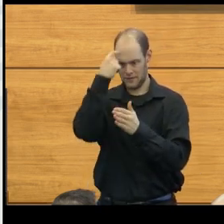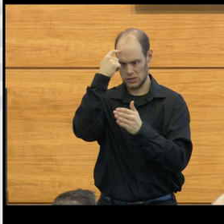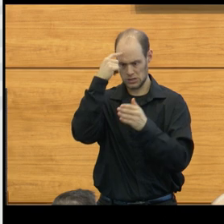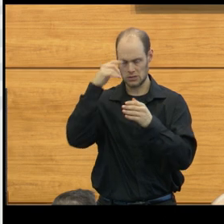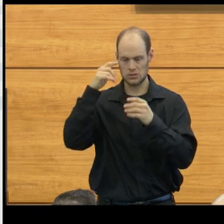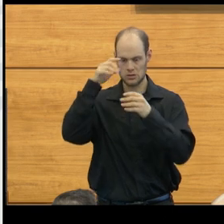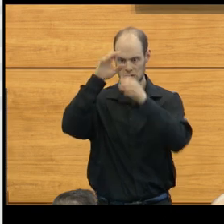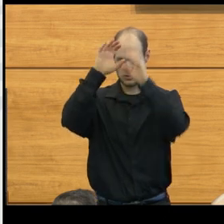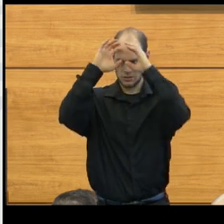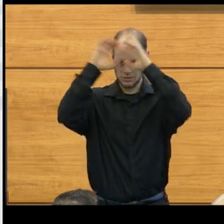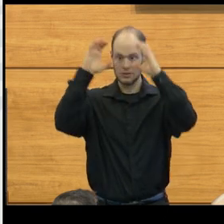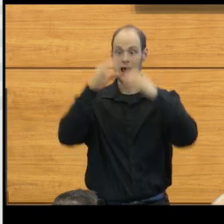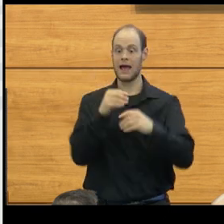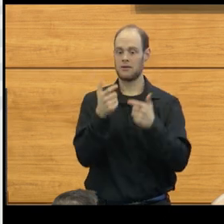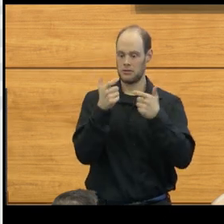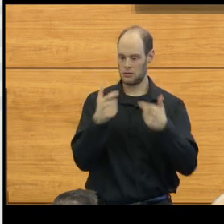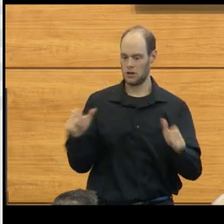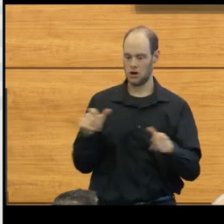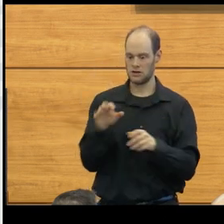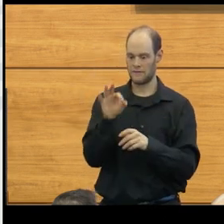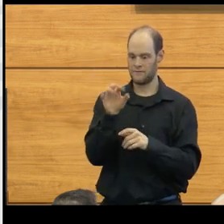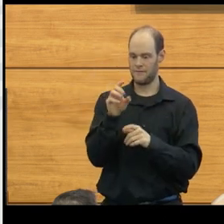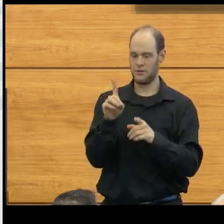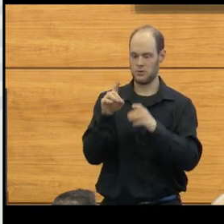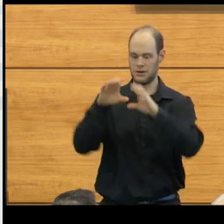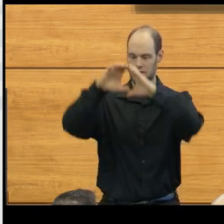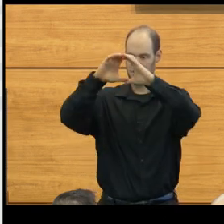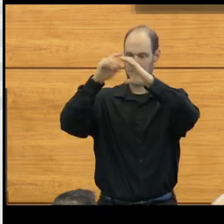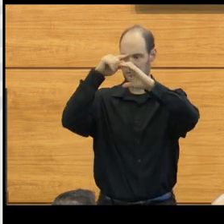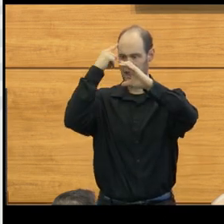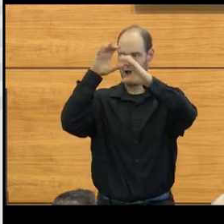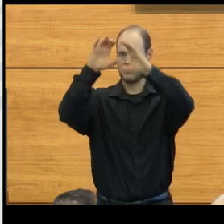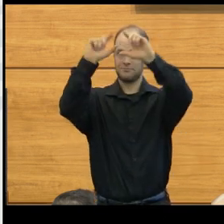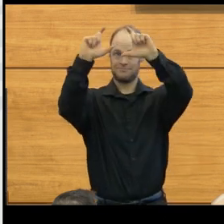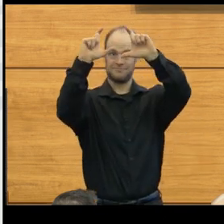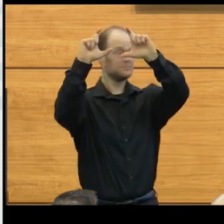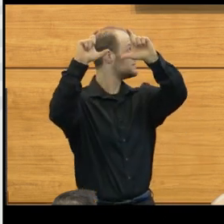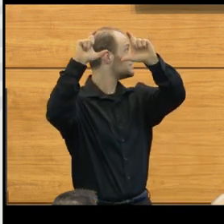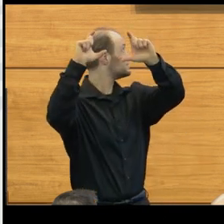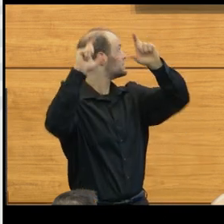and she's got this large fluid pocket, this black area within the spinal cord.